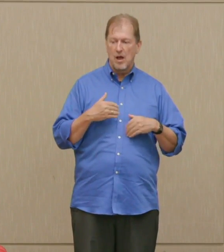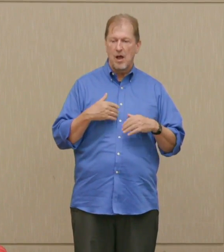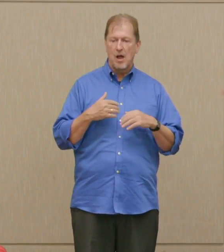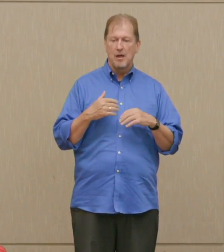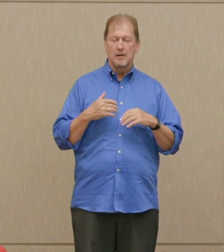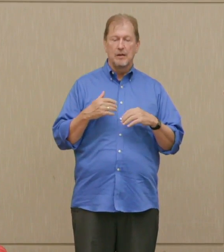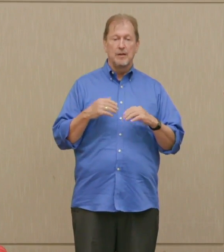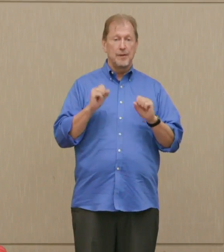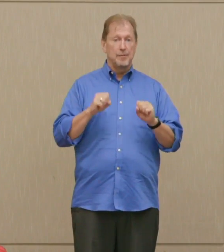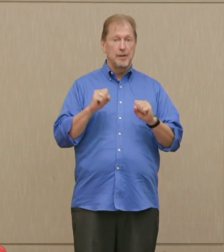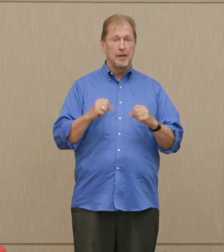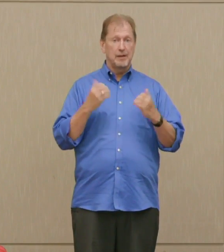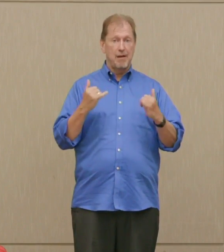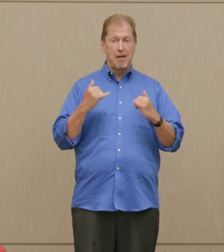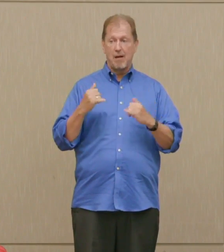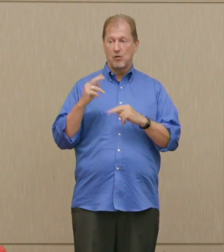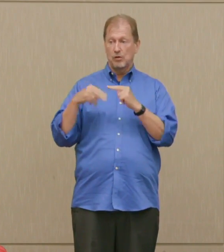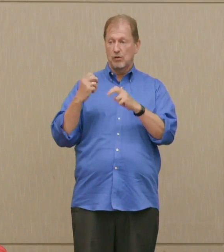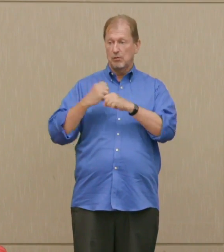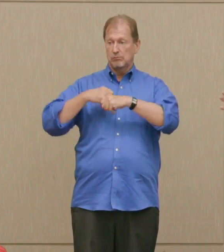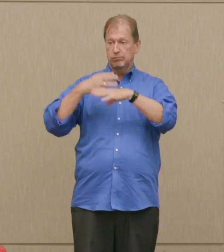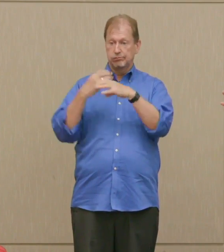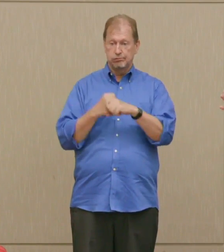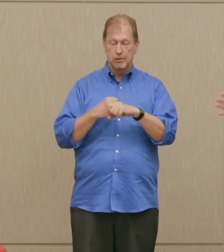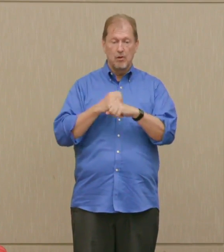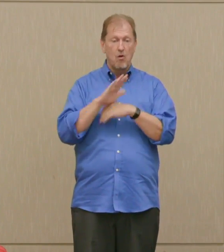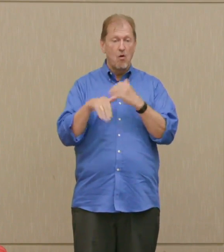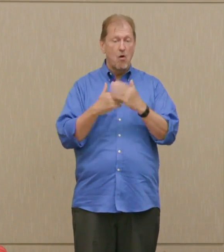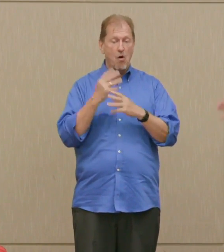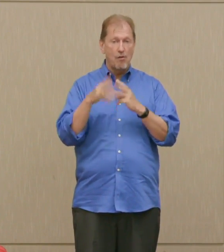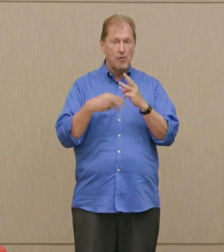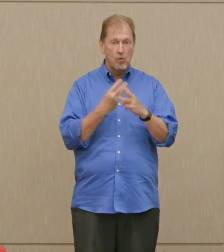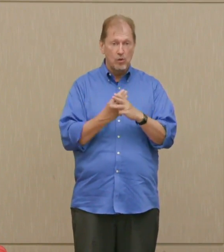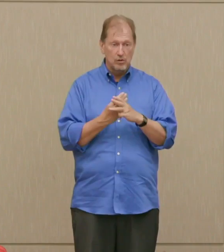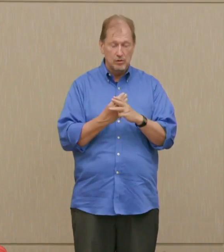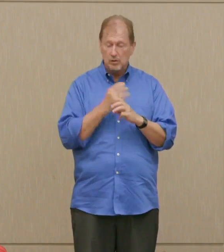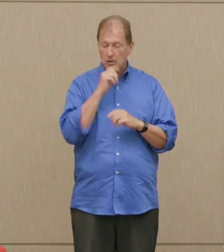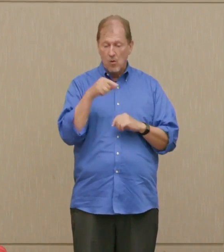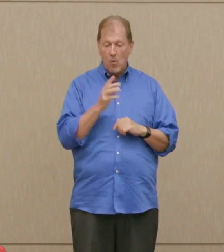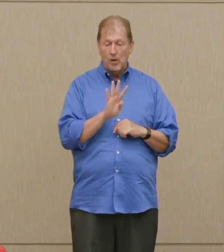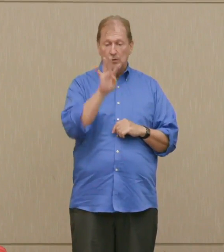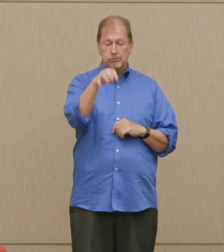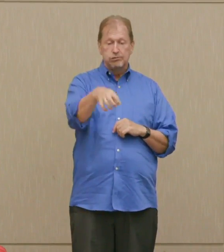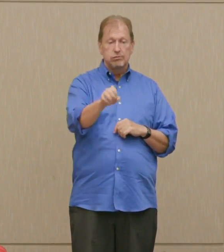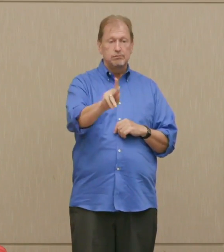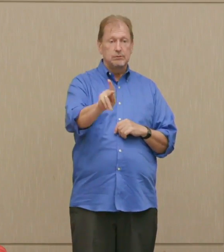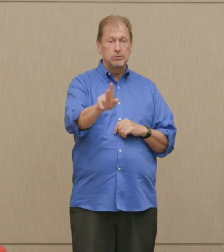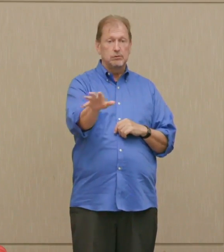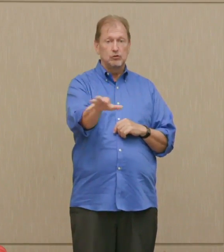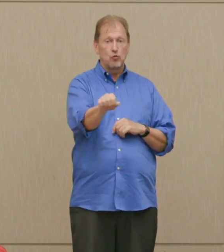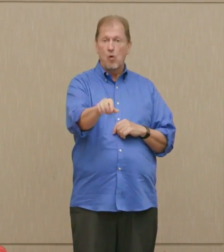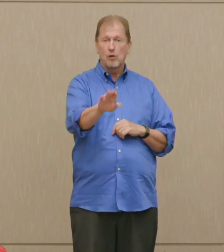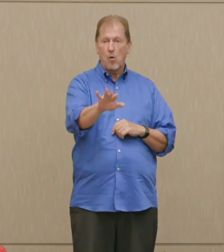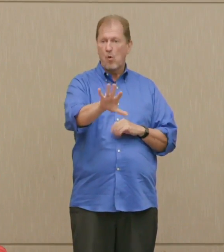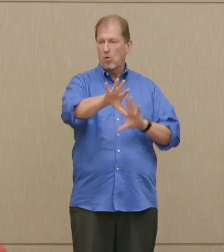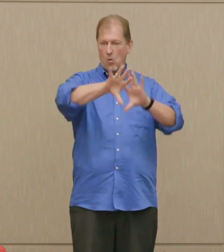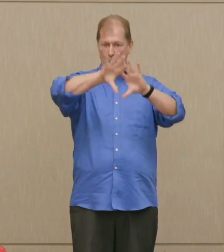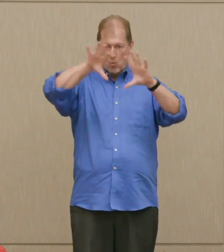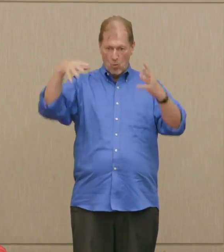what we now know is most of humanity, not just the other side, not just them over there,